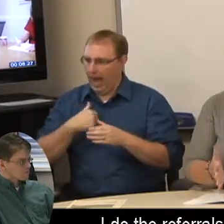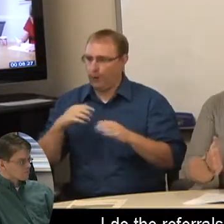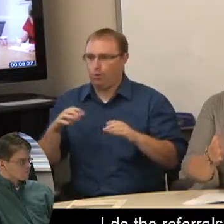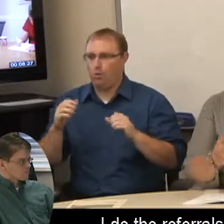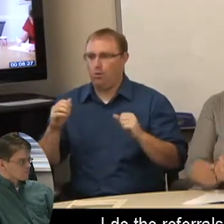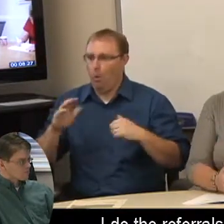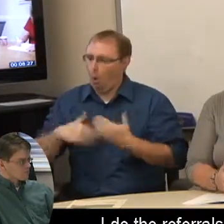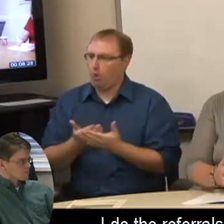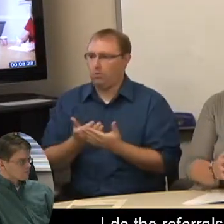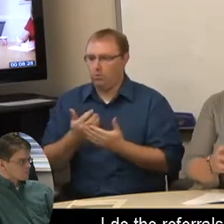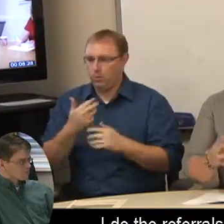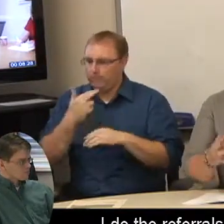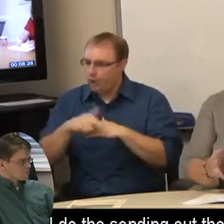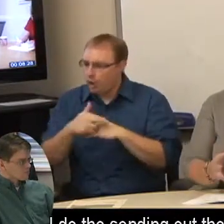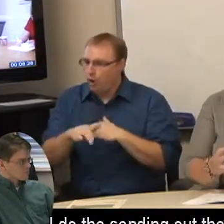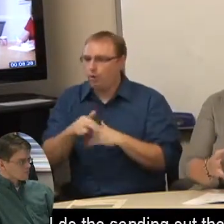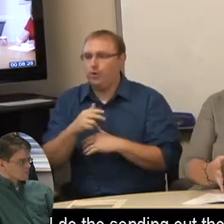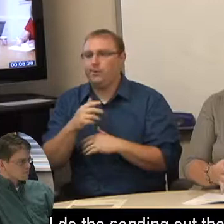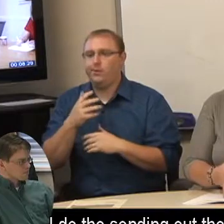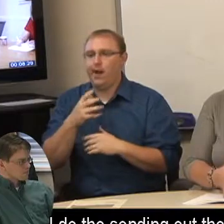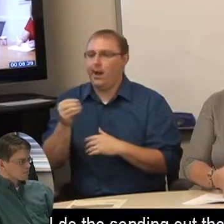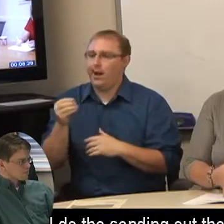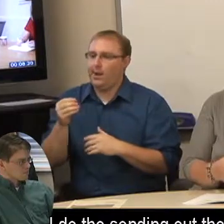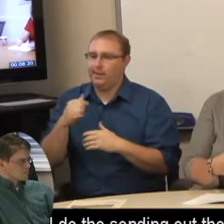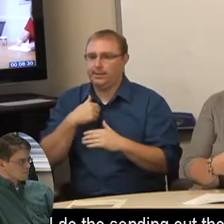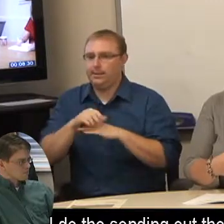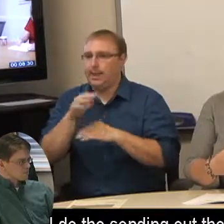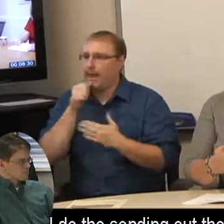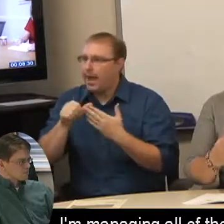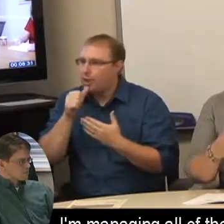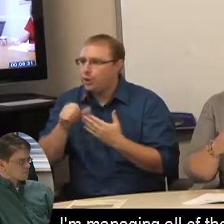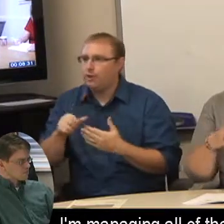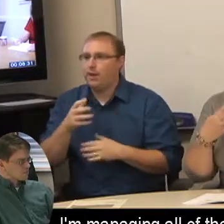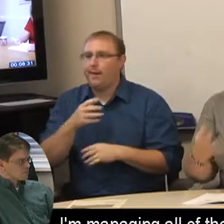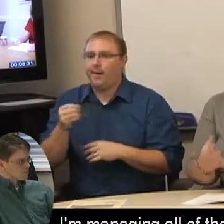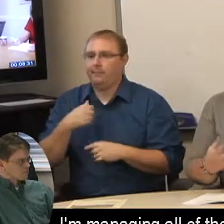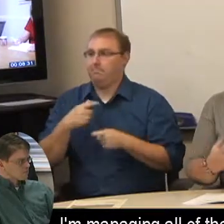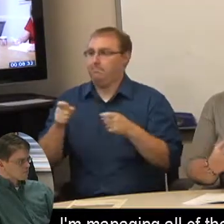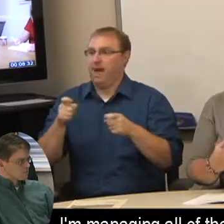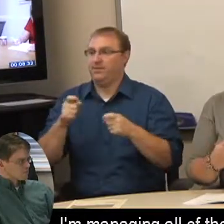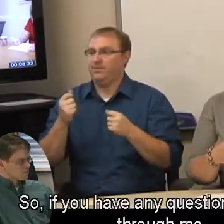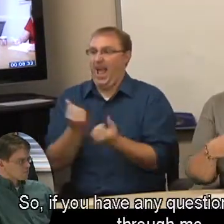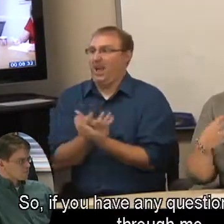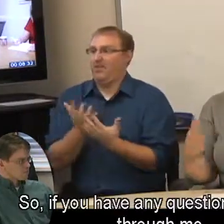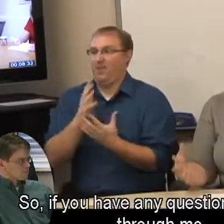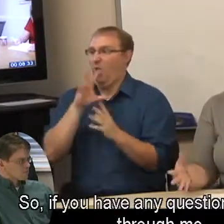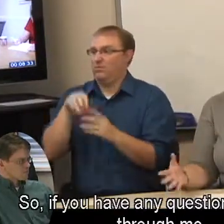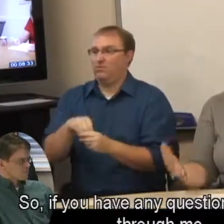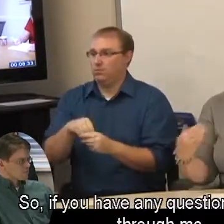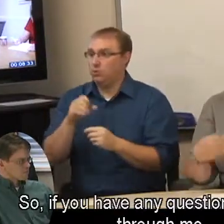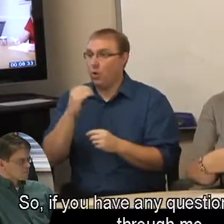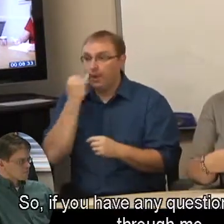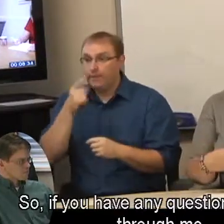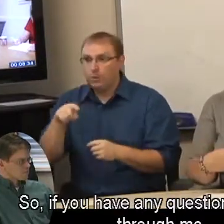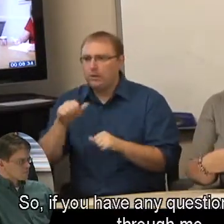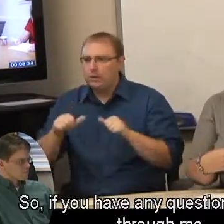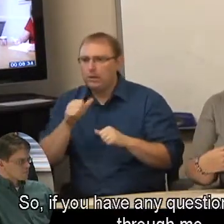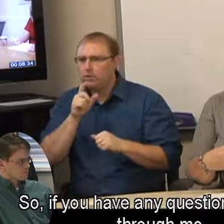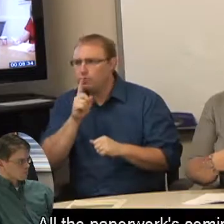I do the referrals. I do the sending out the letters. I'm managing all of the stuff. So, if you have any questions, it comes through me.